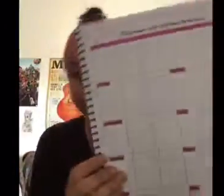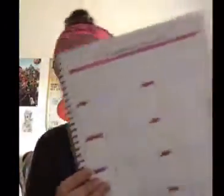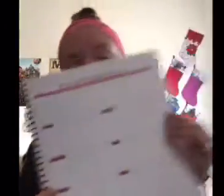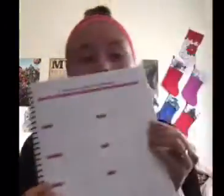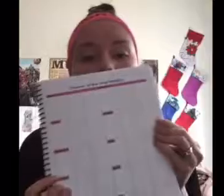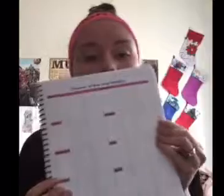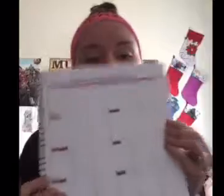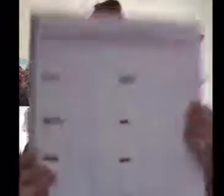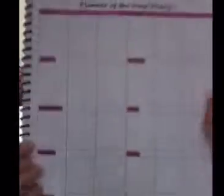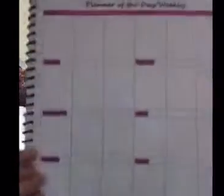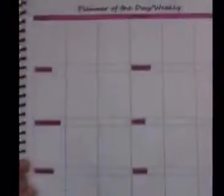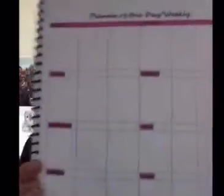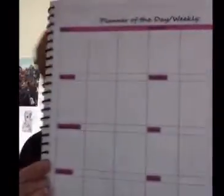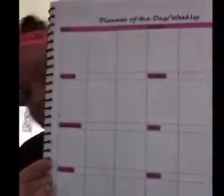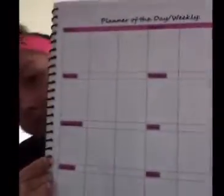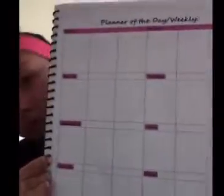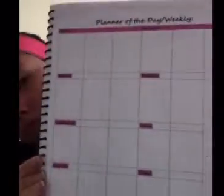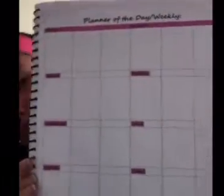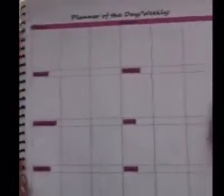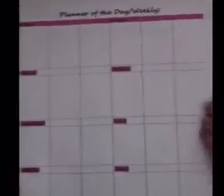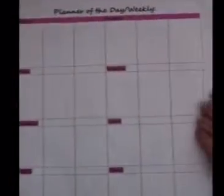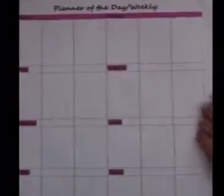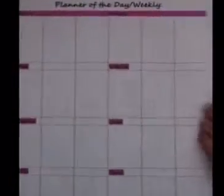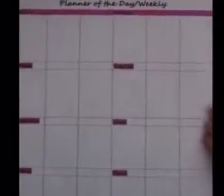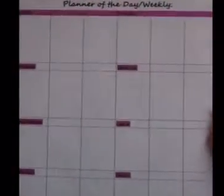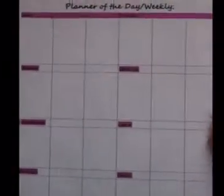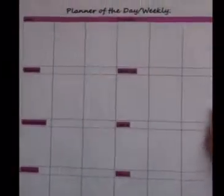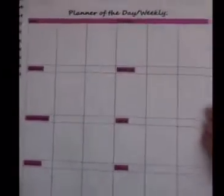Let me show you, what it does look like...